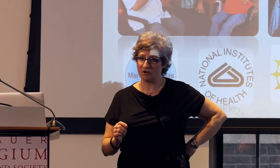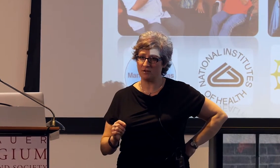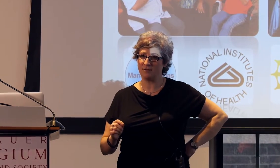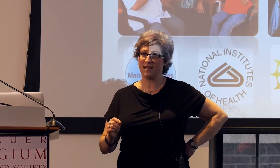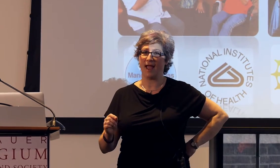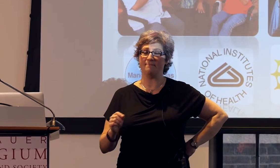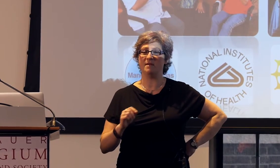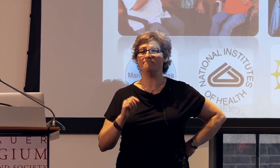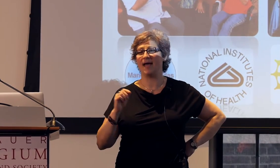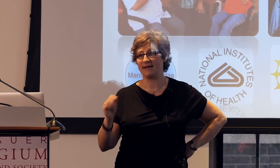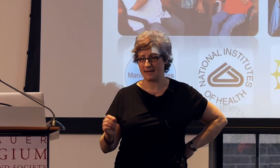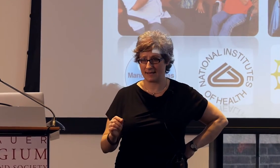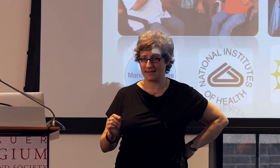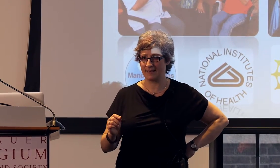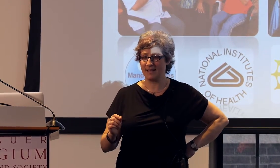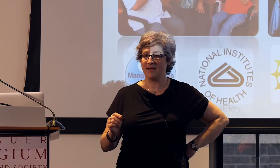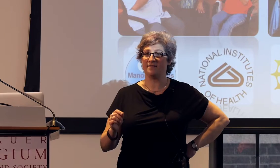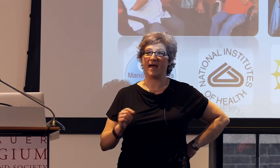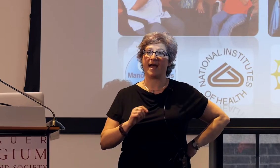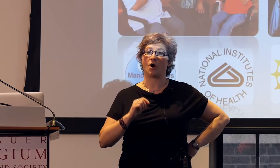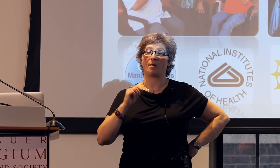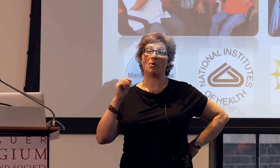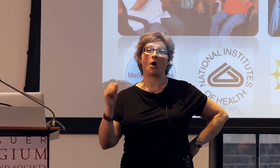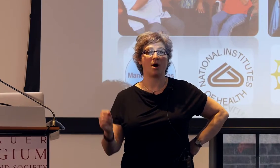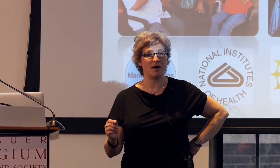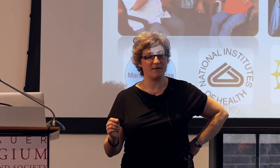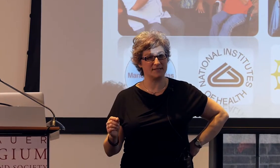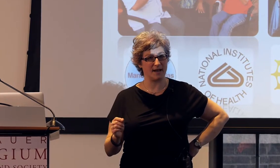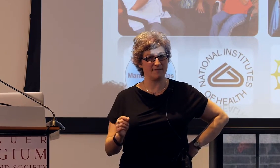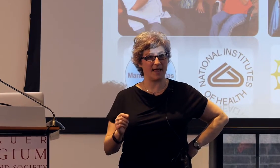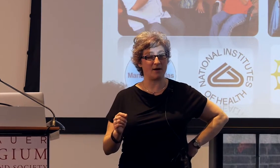and mimetic, that are part of a fluent sign language